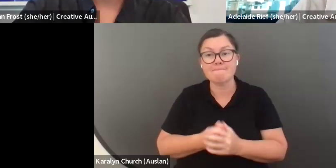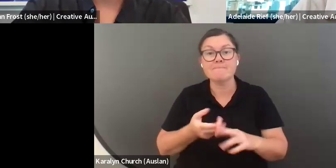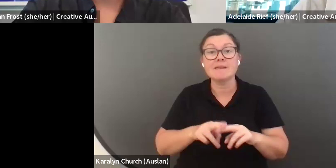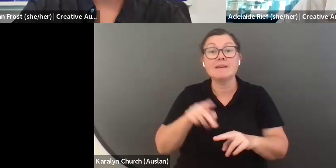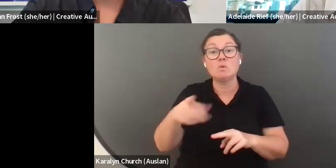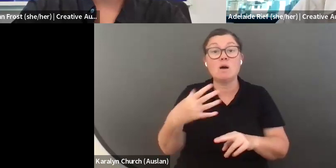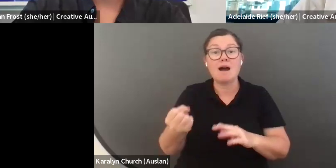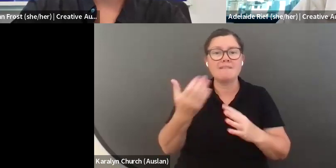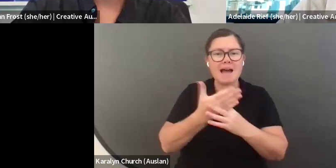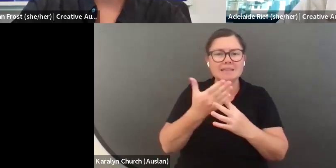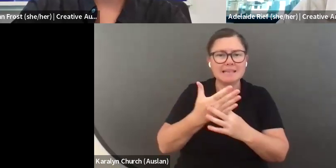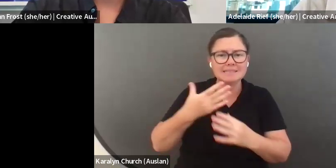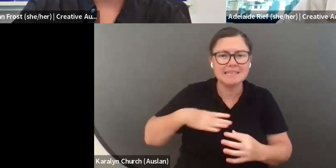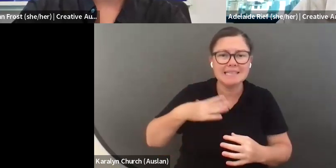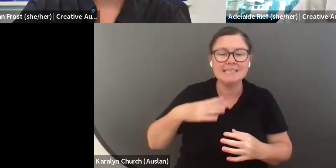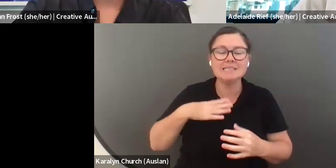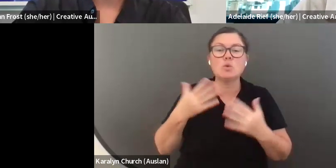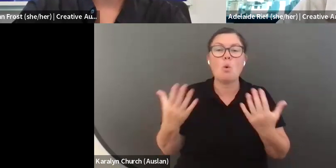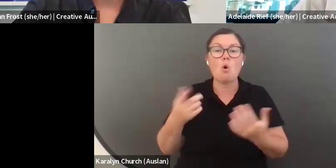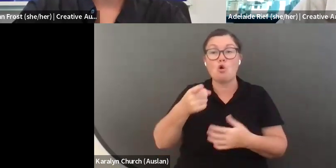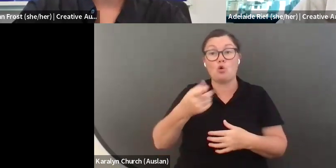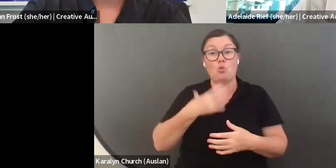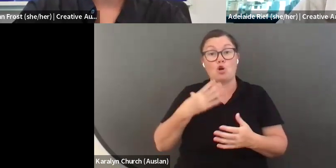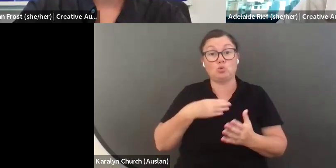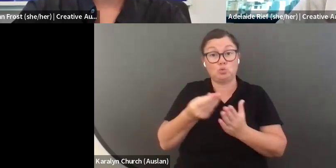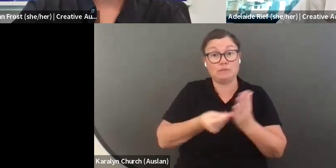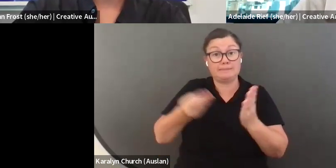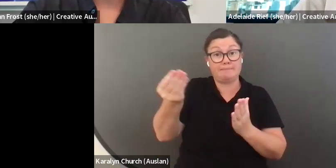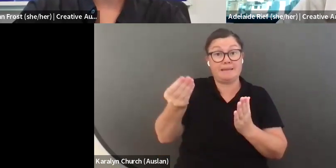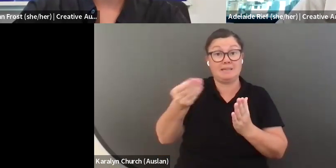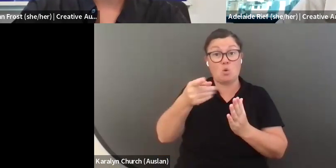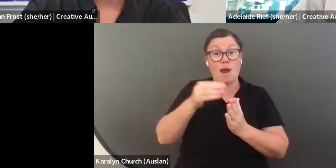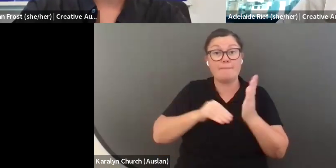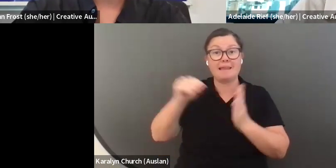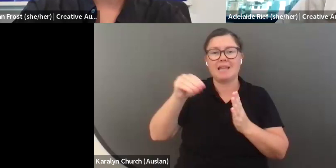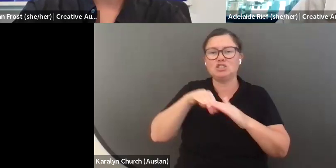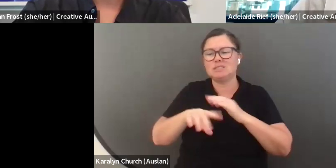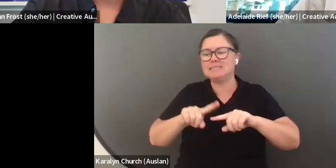quality of the video. It is not about your video editing skills. It is just another way